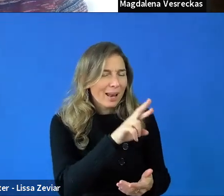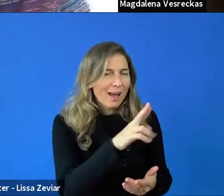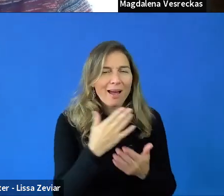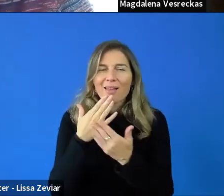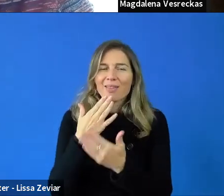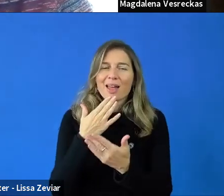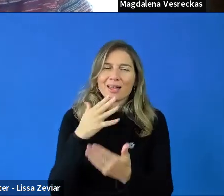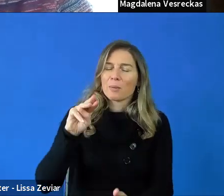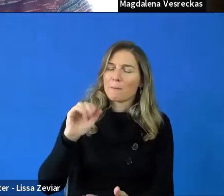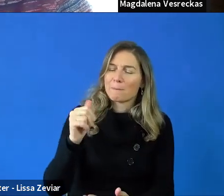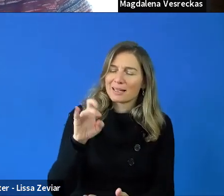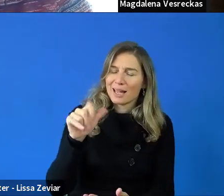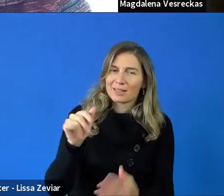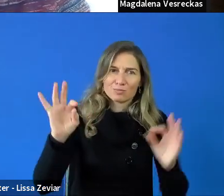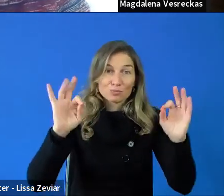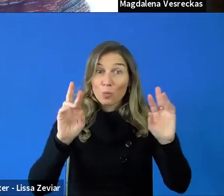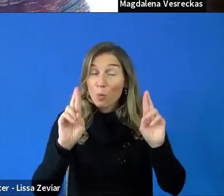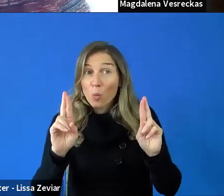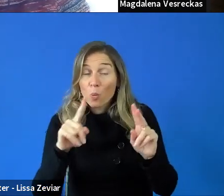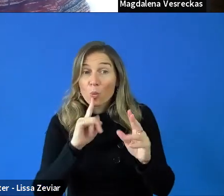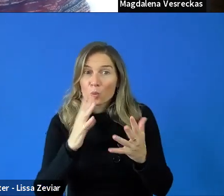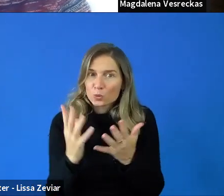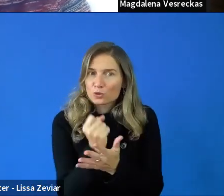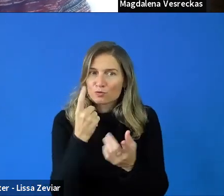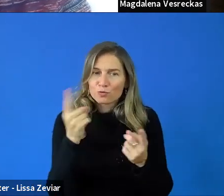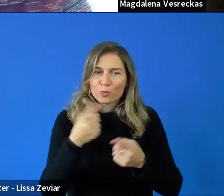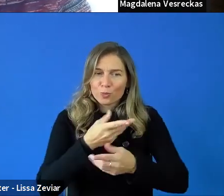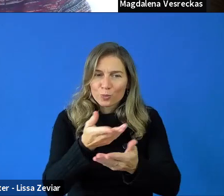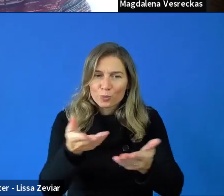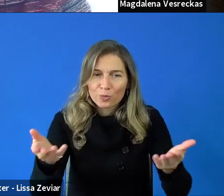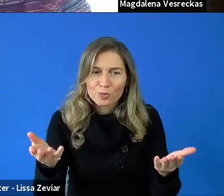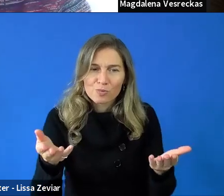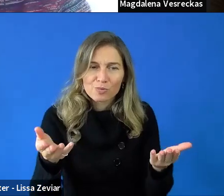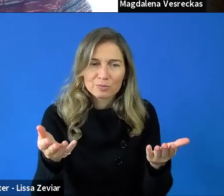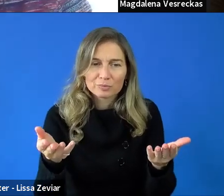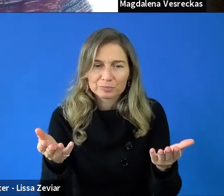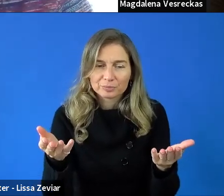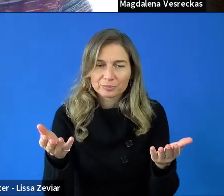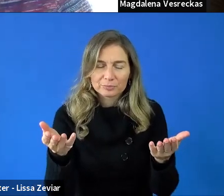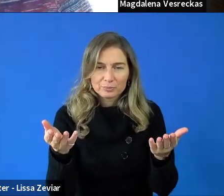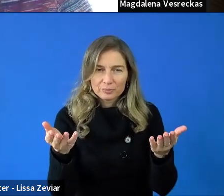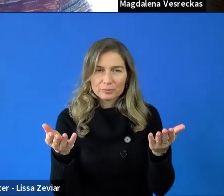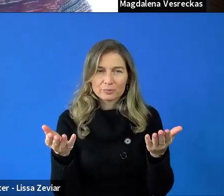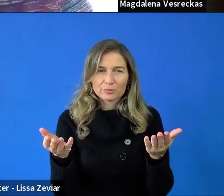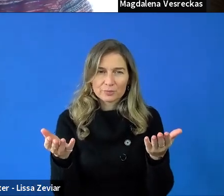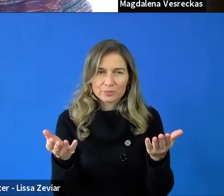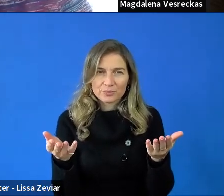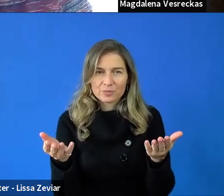We hope this was useful for all of you. We see more and more representative organisations